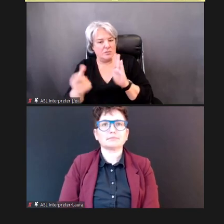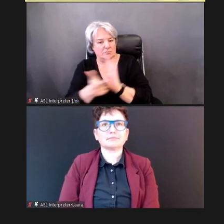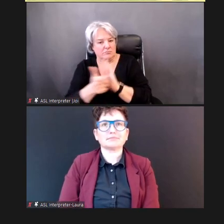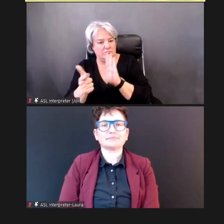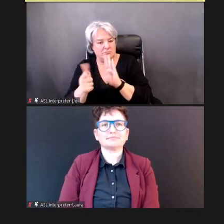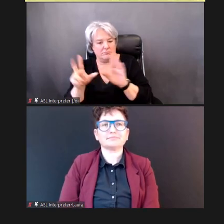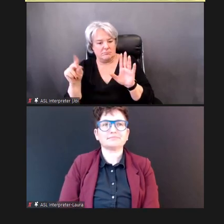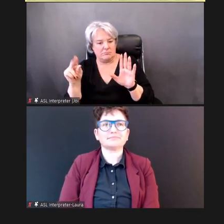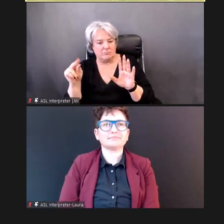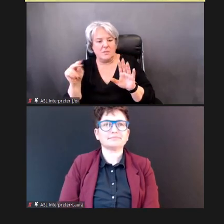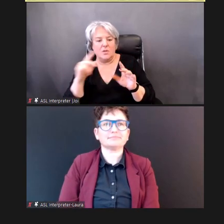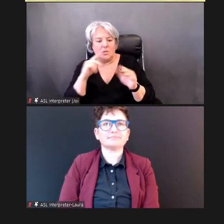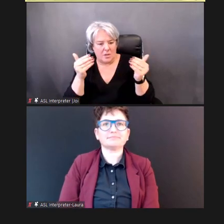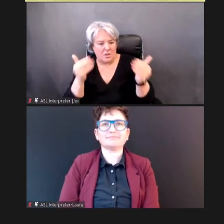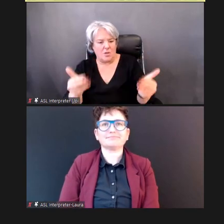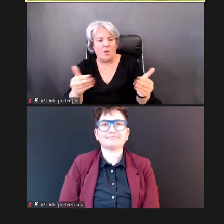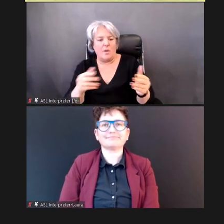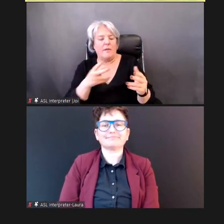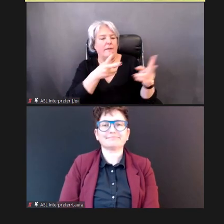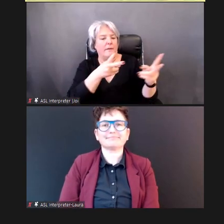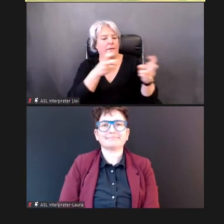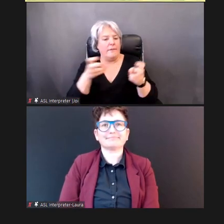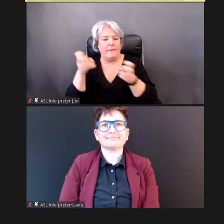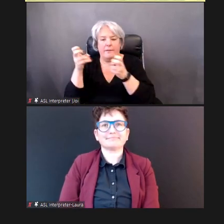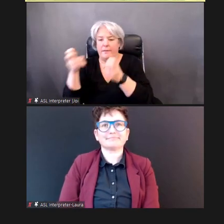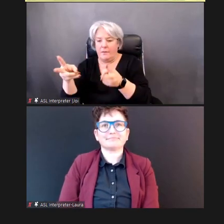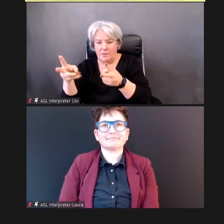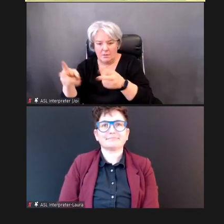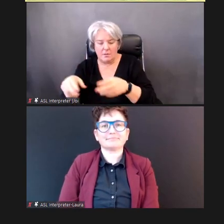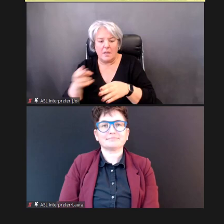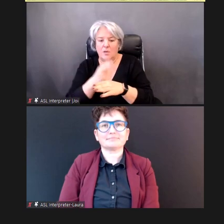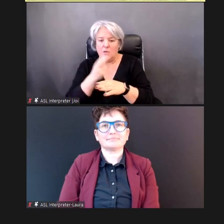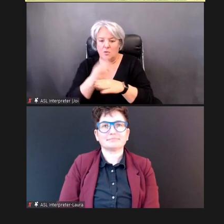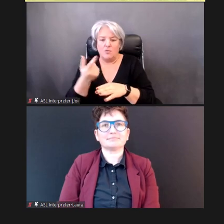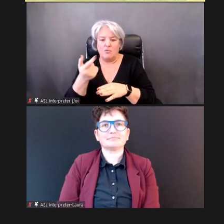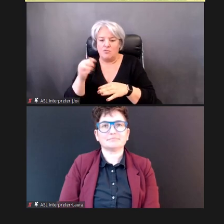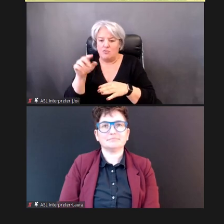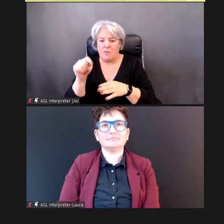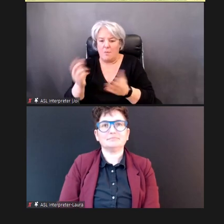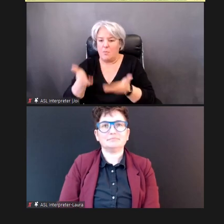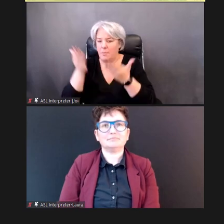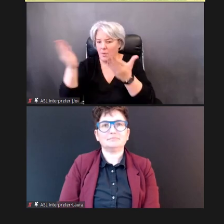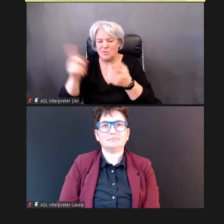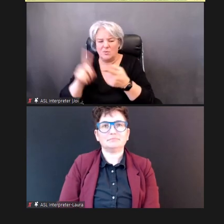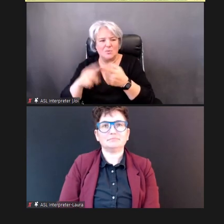paste, and use that as a grant proposal to any charity --